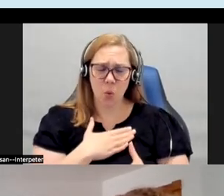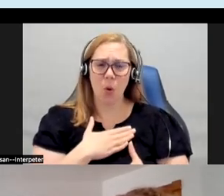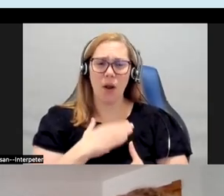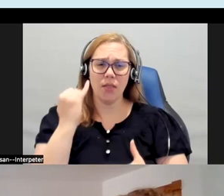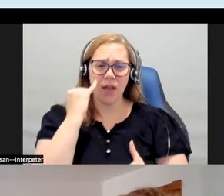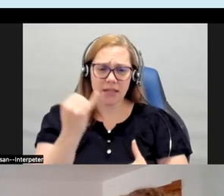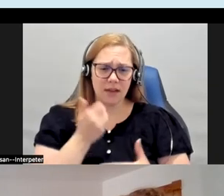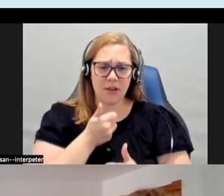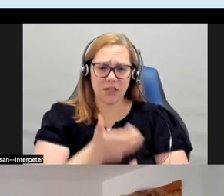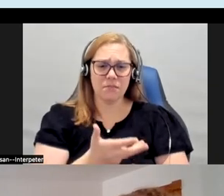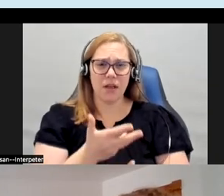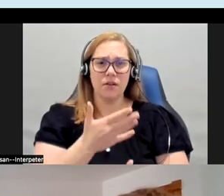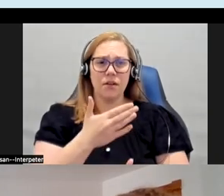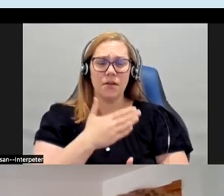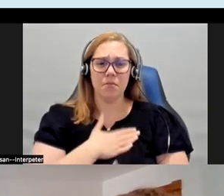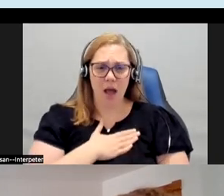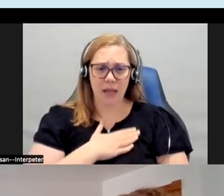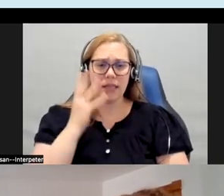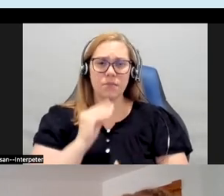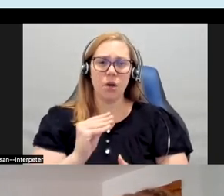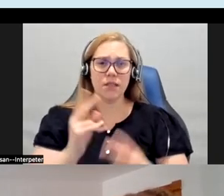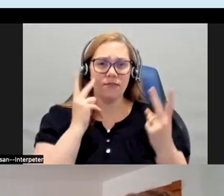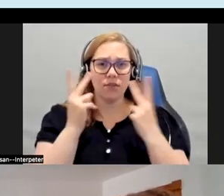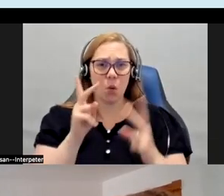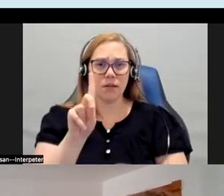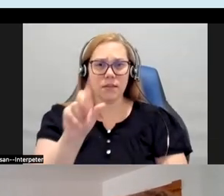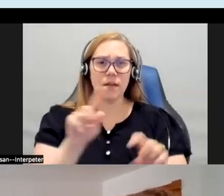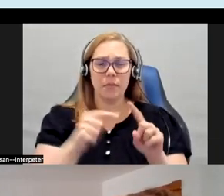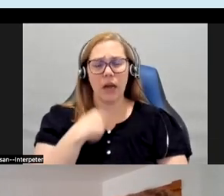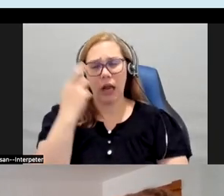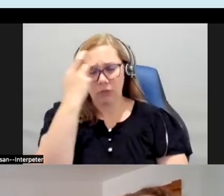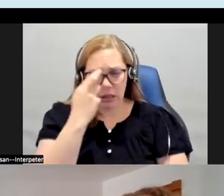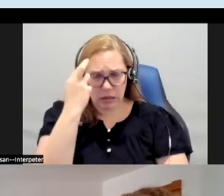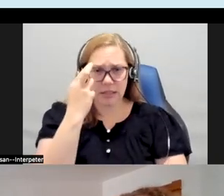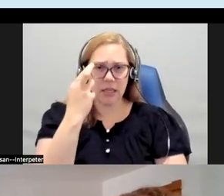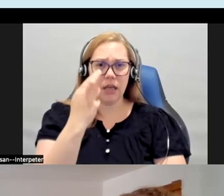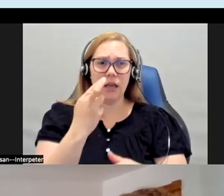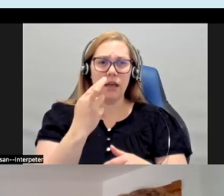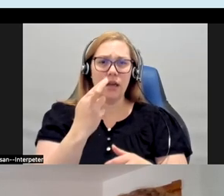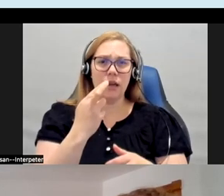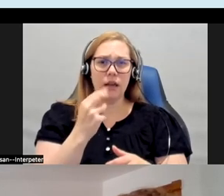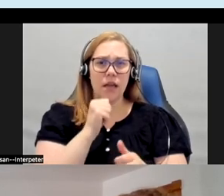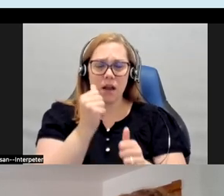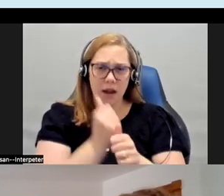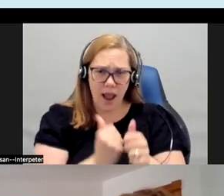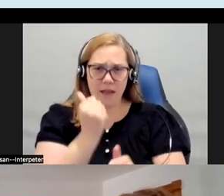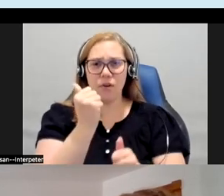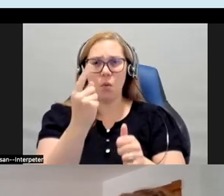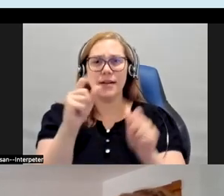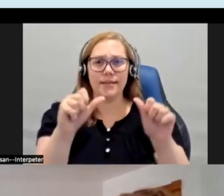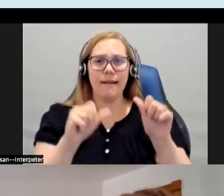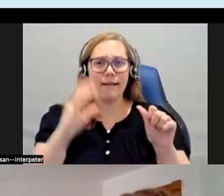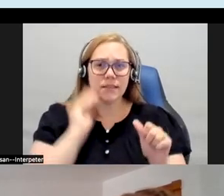with disability visually but I realize that not everybody can experience it the way that I do